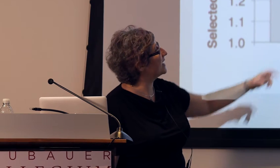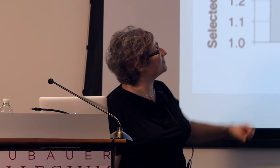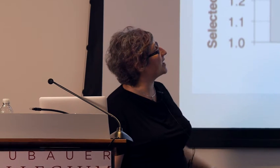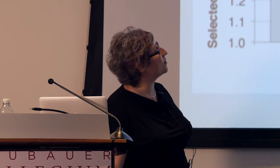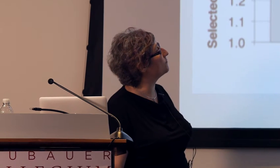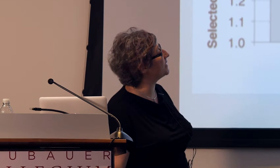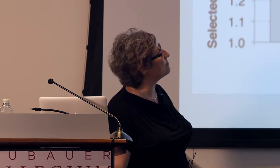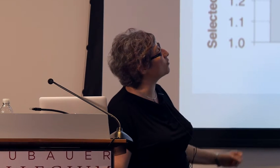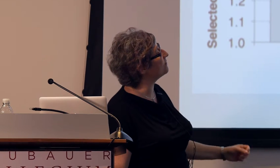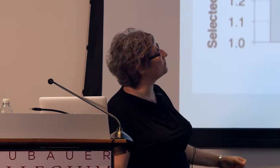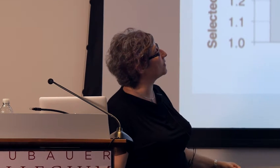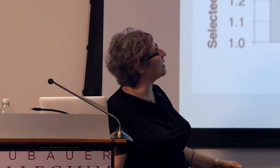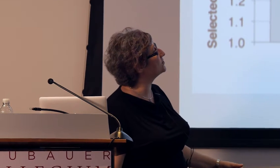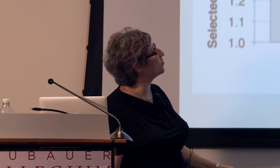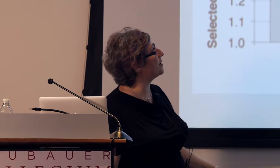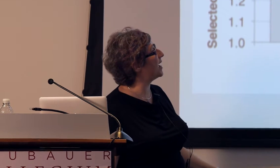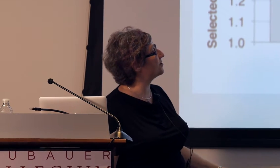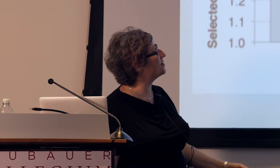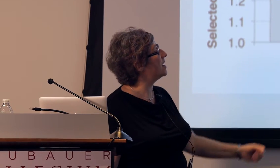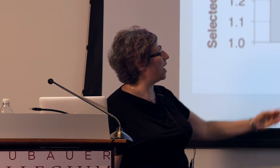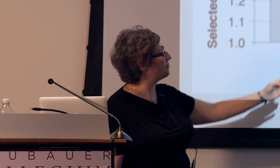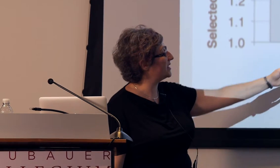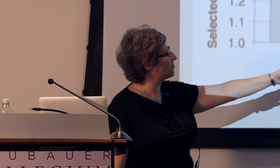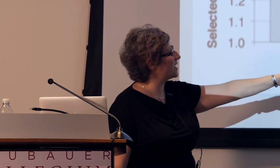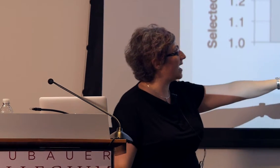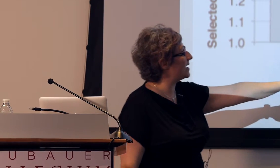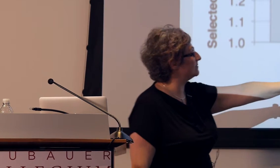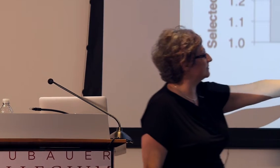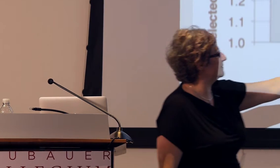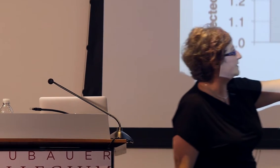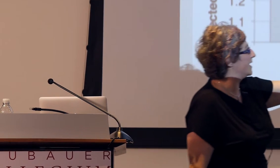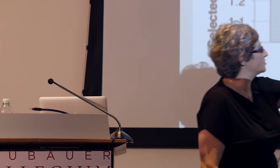that morphophonolocial pattern appeared at the age of 11.